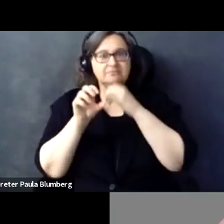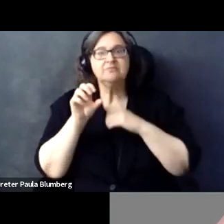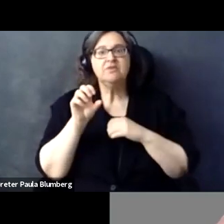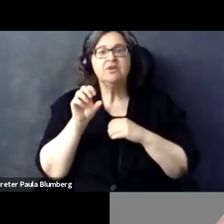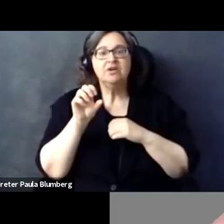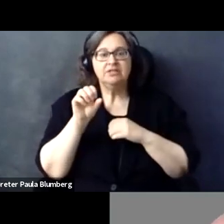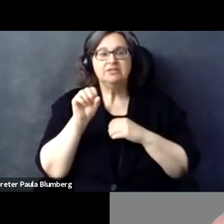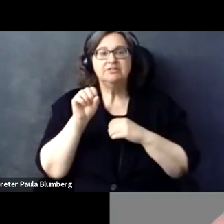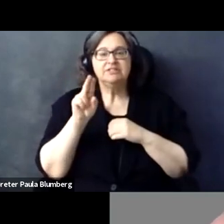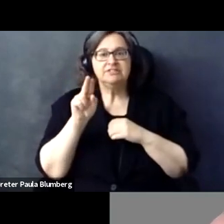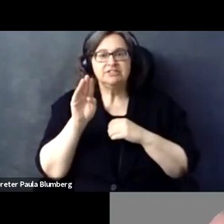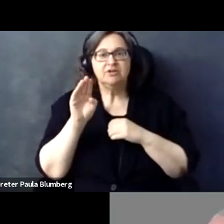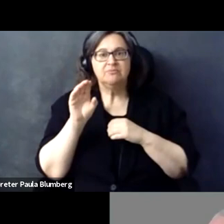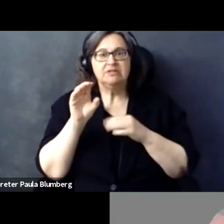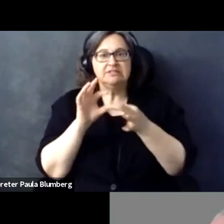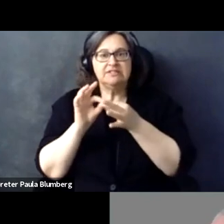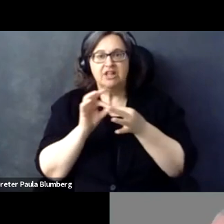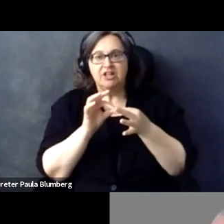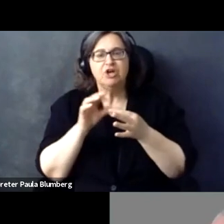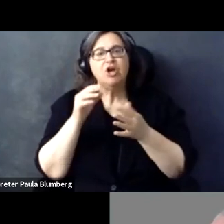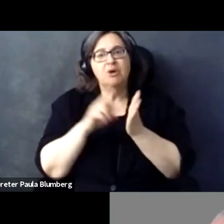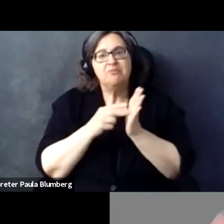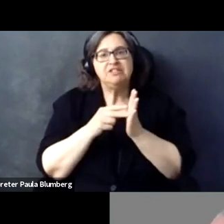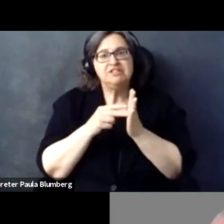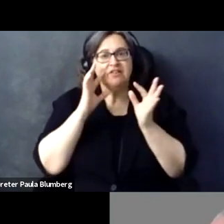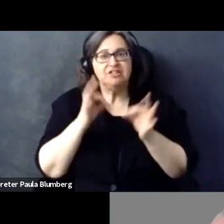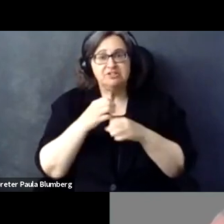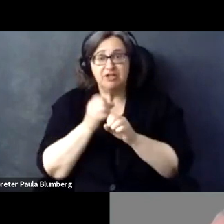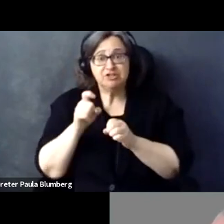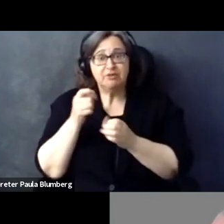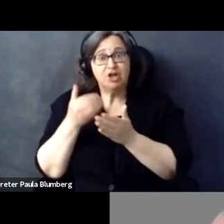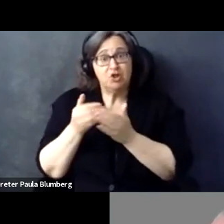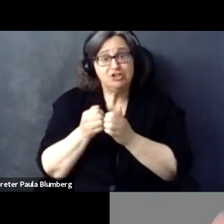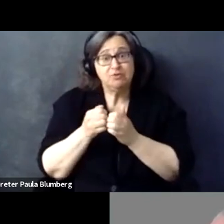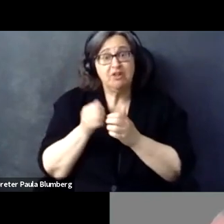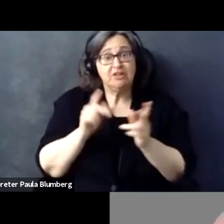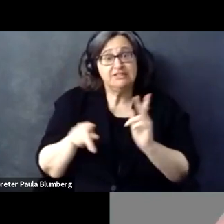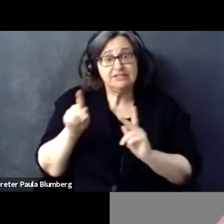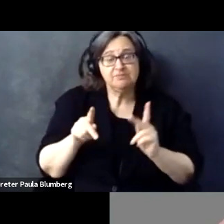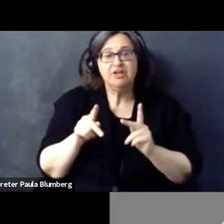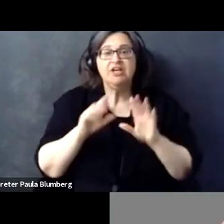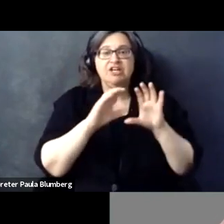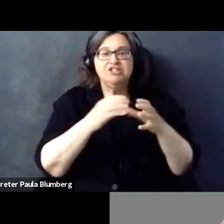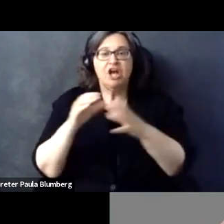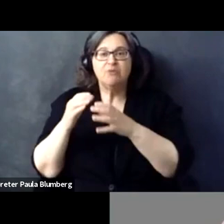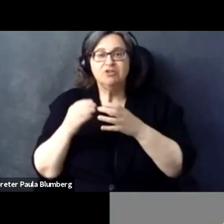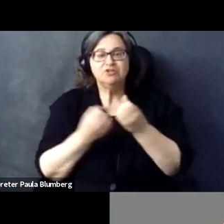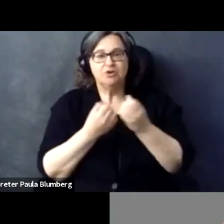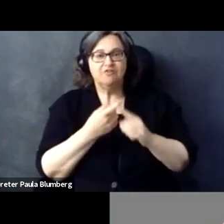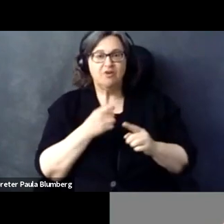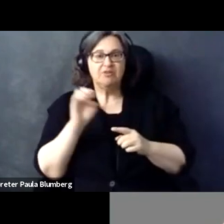the beautiful EU principle of sub similarity. This means that decision making is to be done as close to the